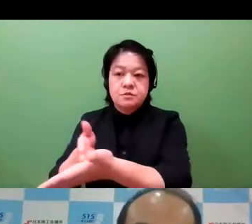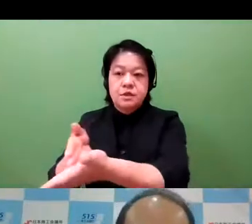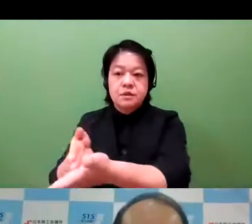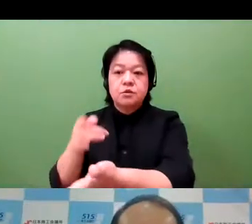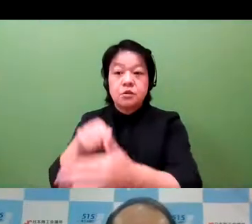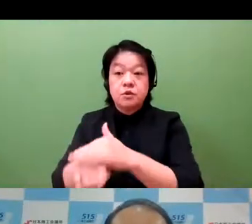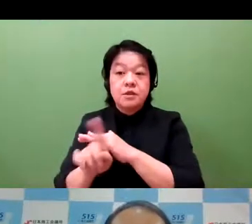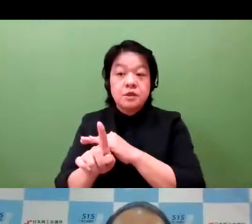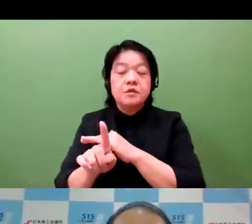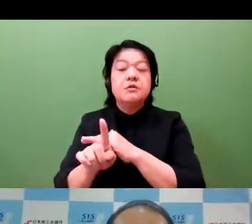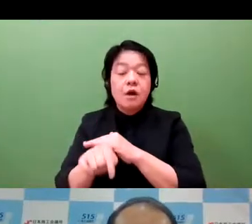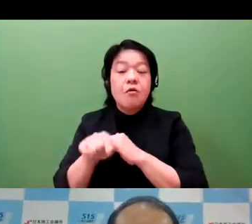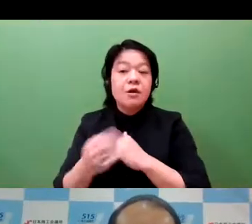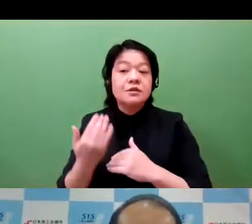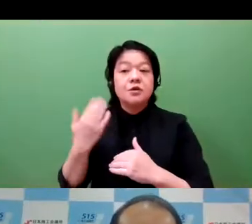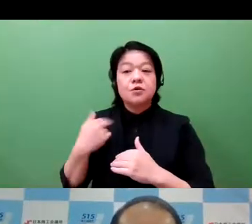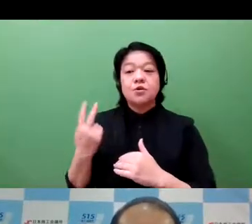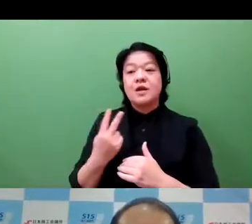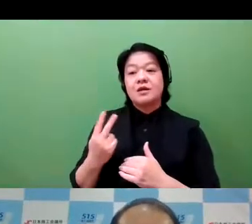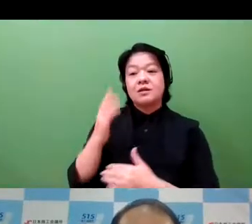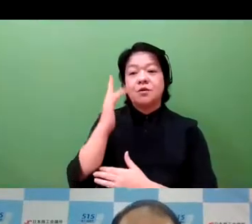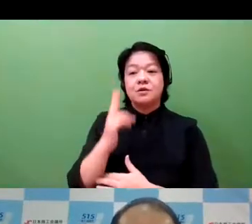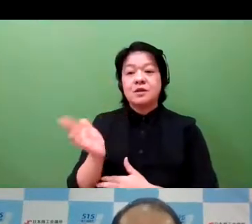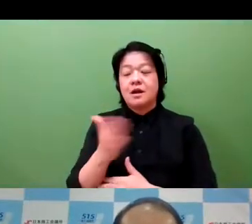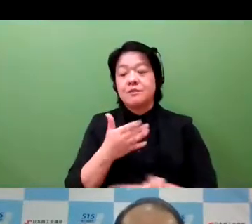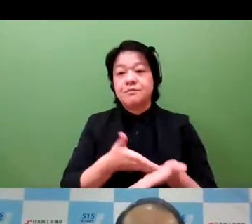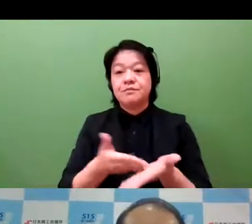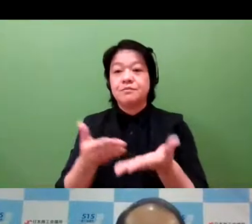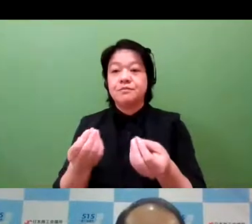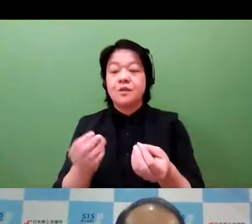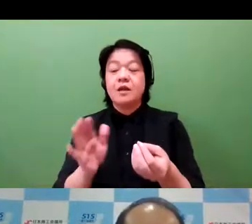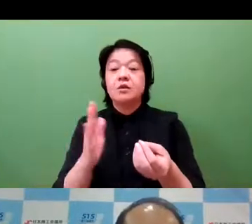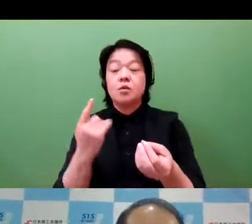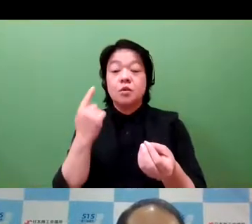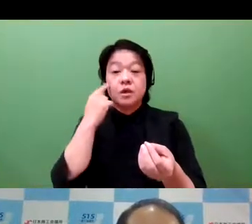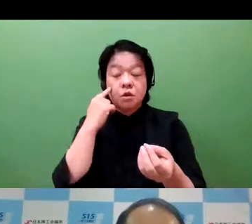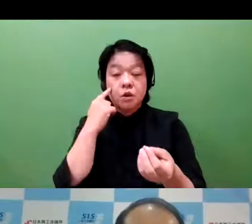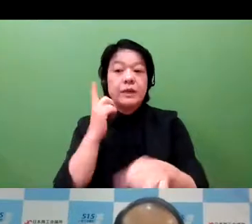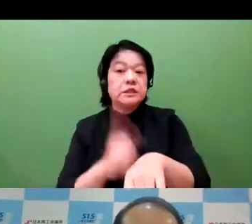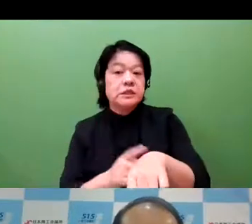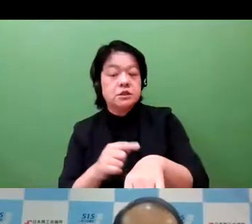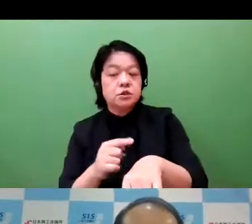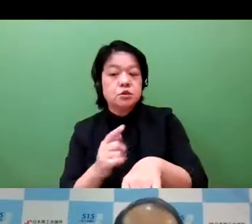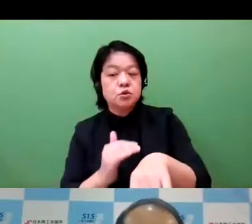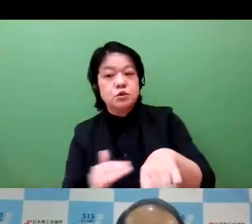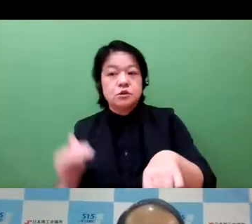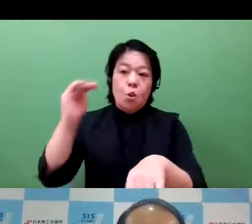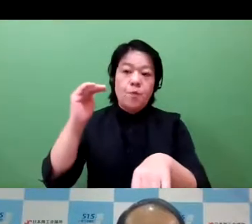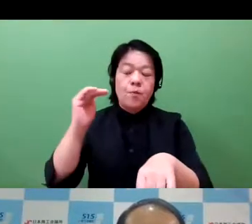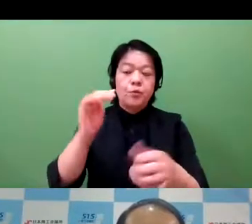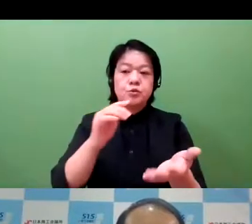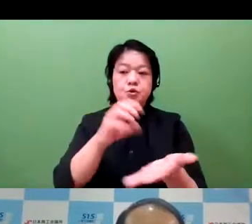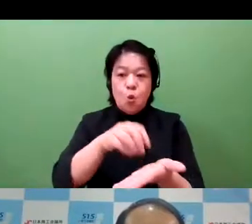enterprises to use patents and other intellectual properties and to register for IP because the intellectual property